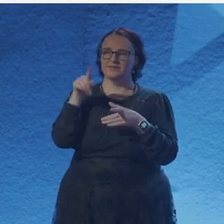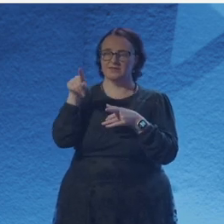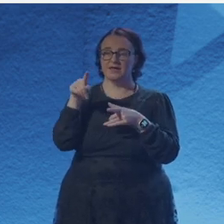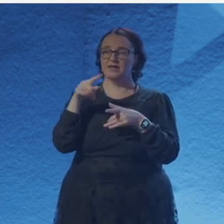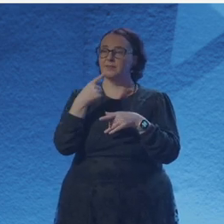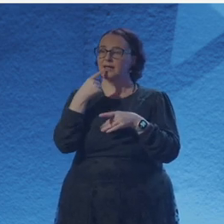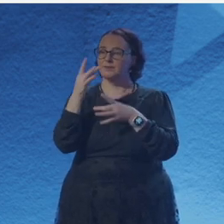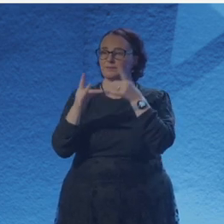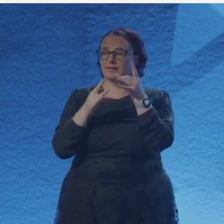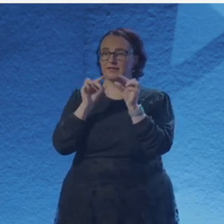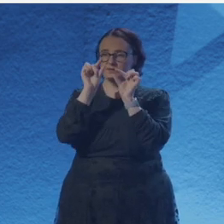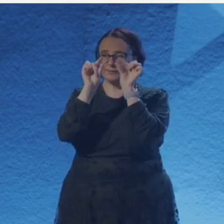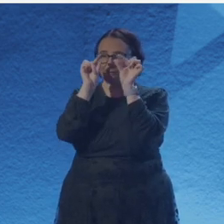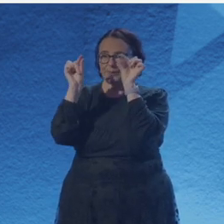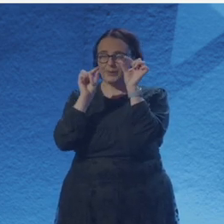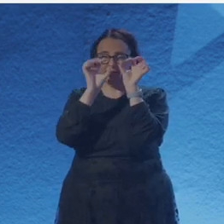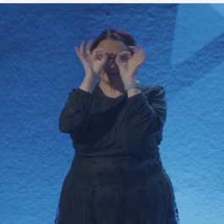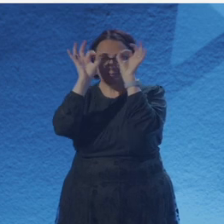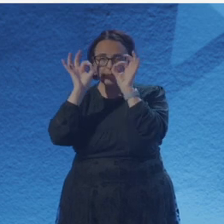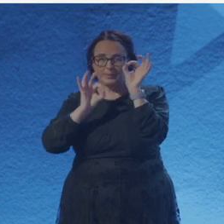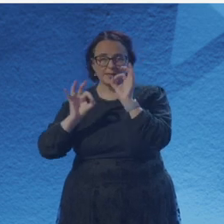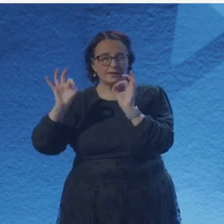He also figured out that sight was a result of light